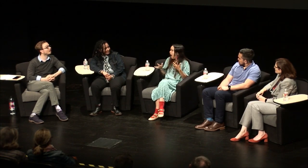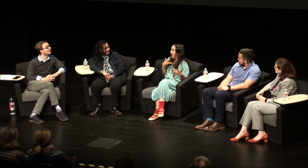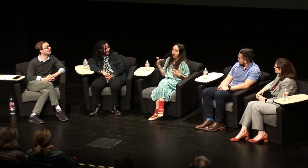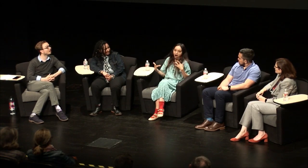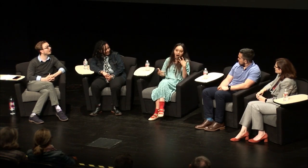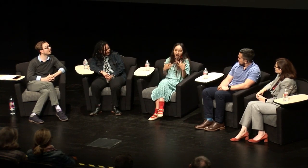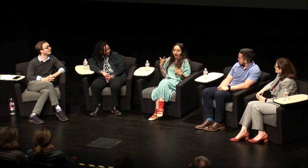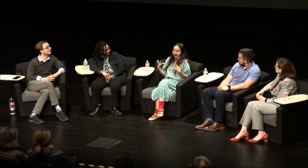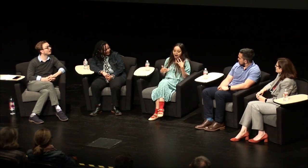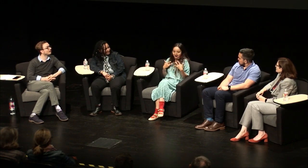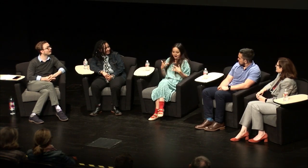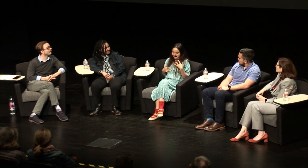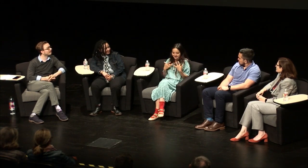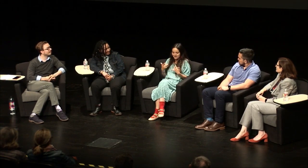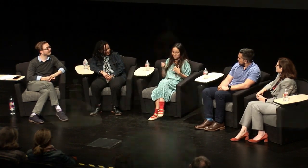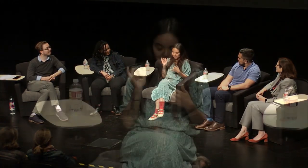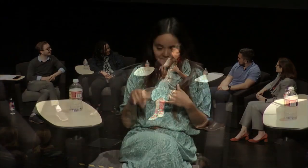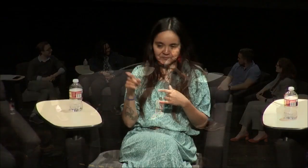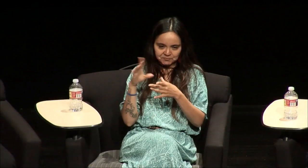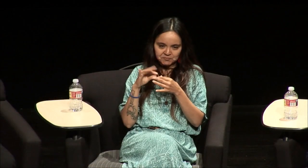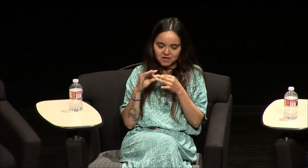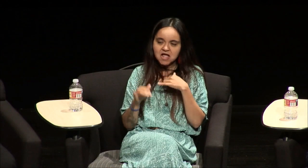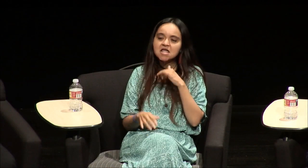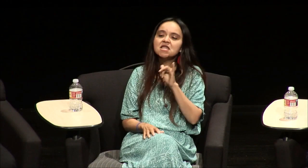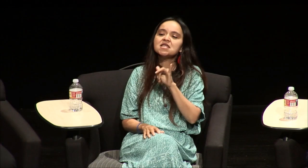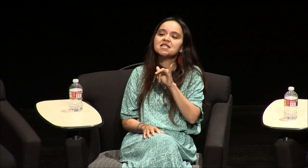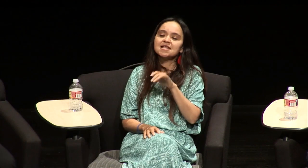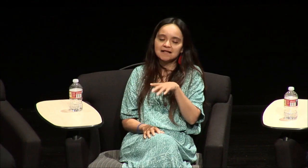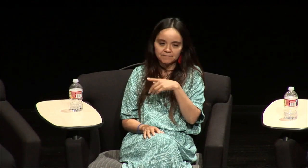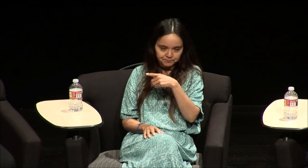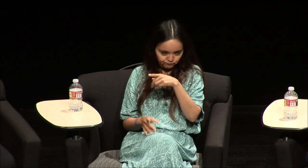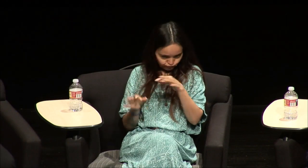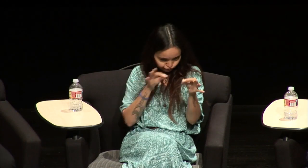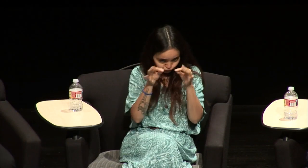definitely. I was so excited that you were a deaf." She told me that, and I said